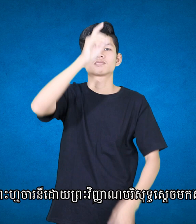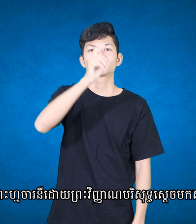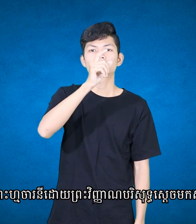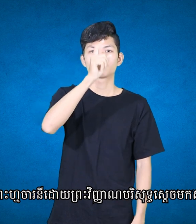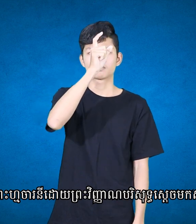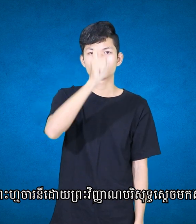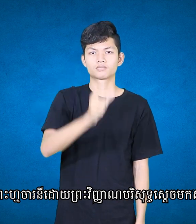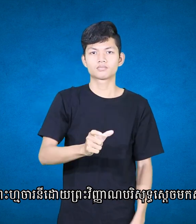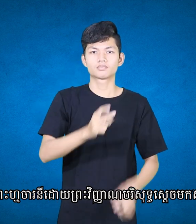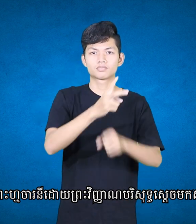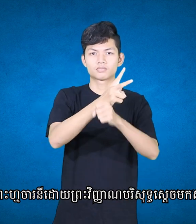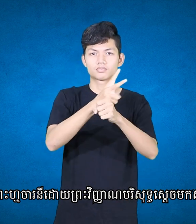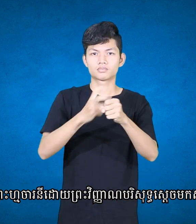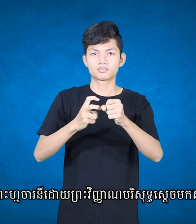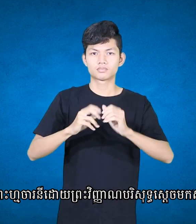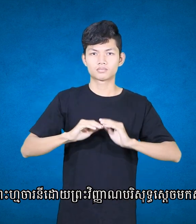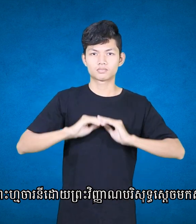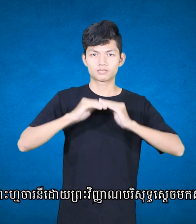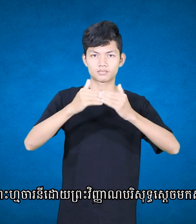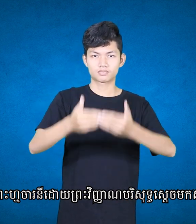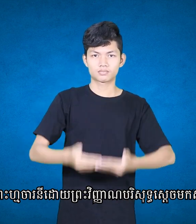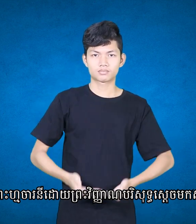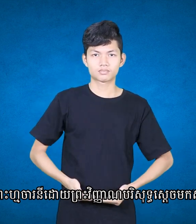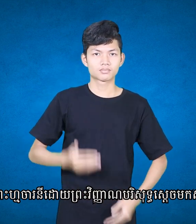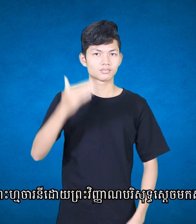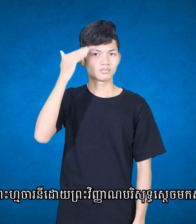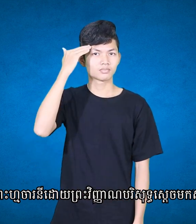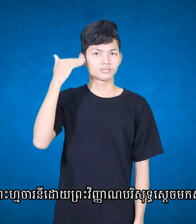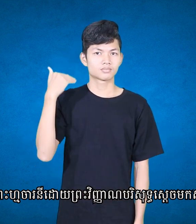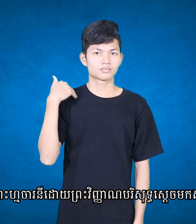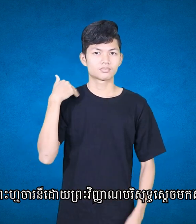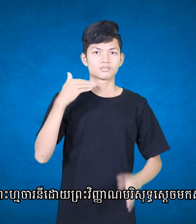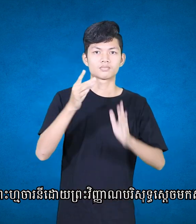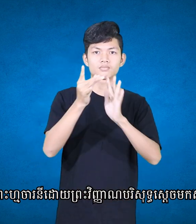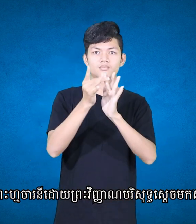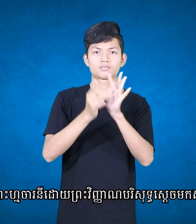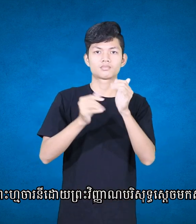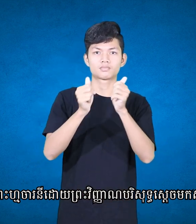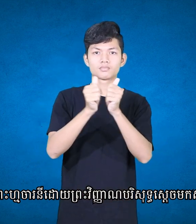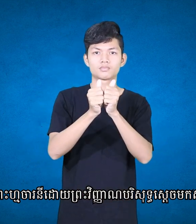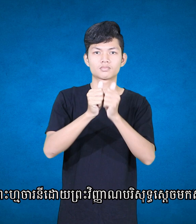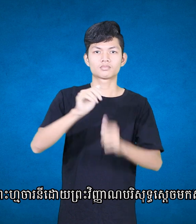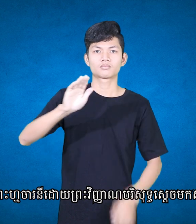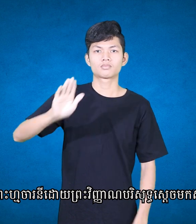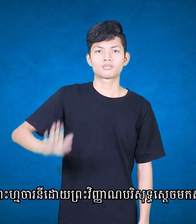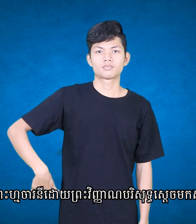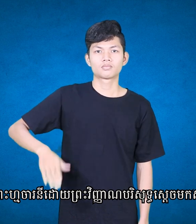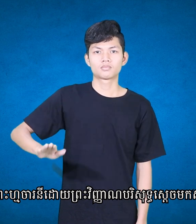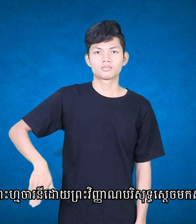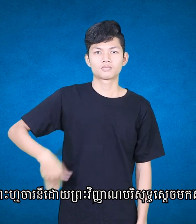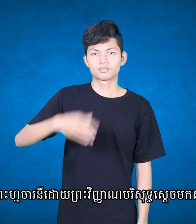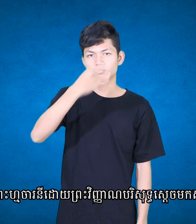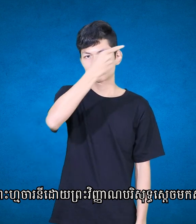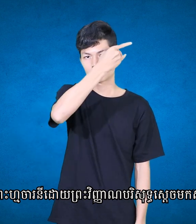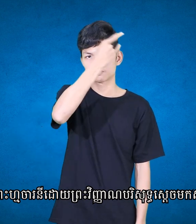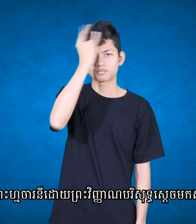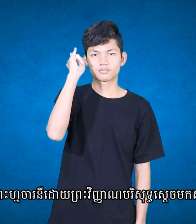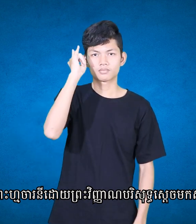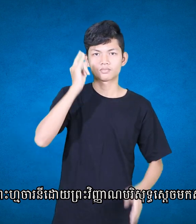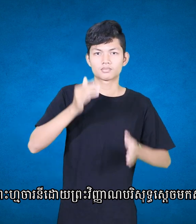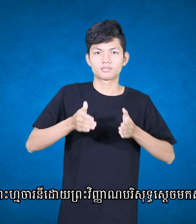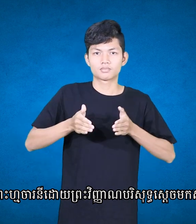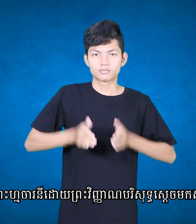and born of the virgin Mary.